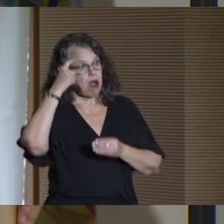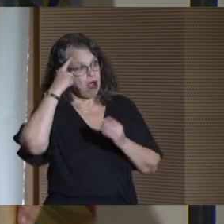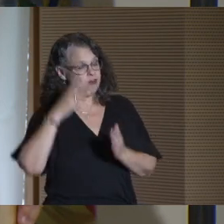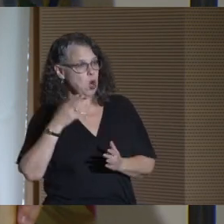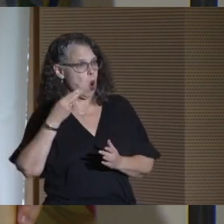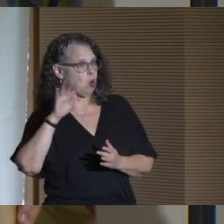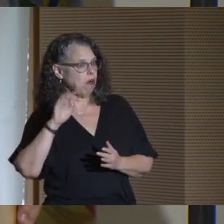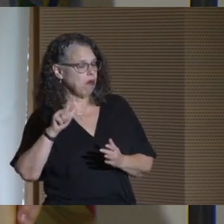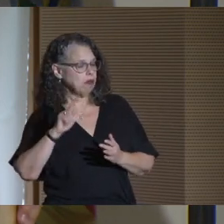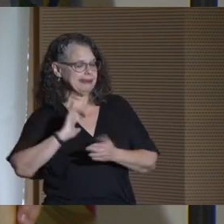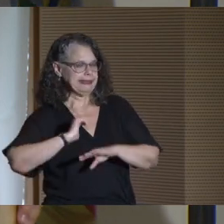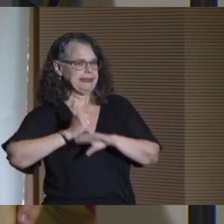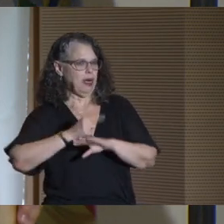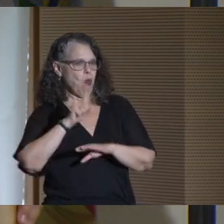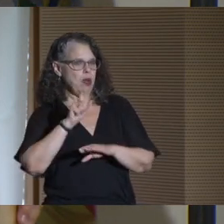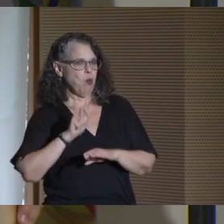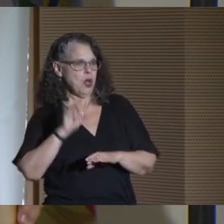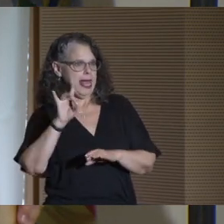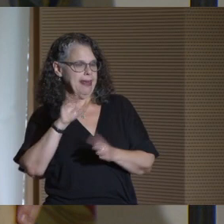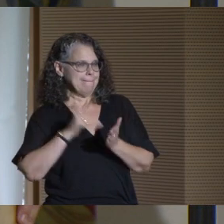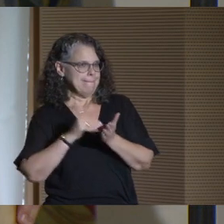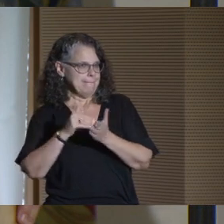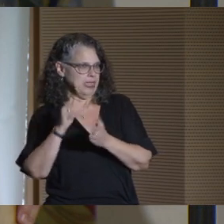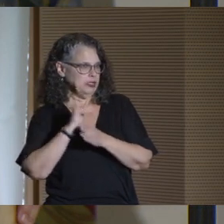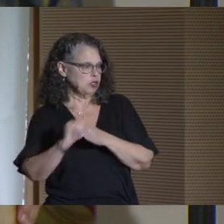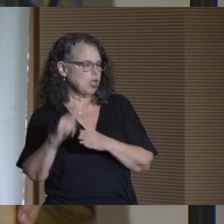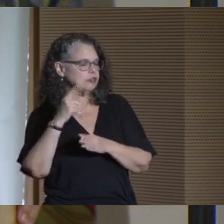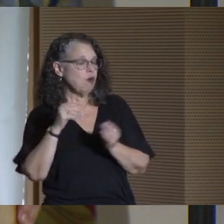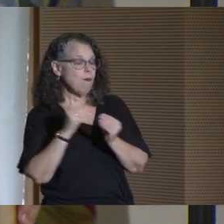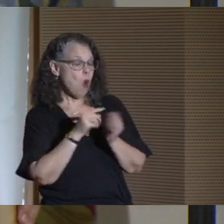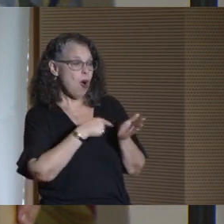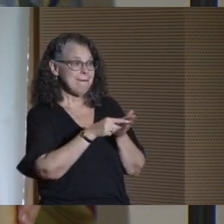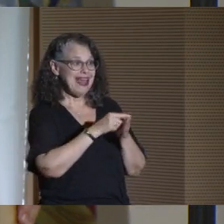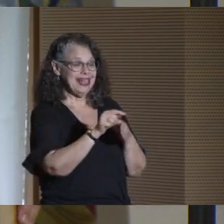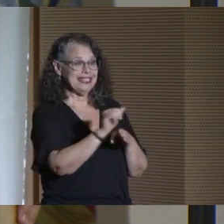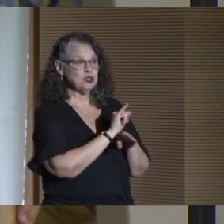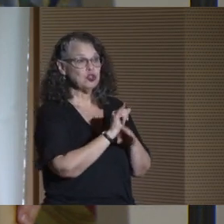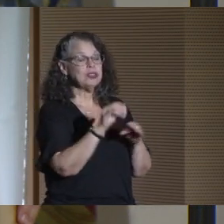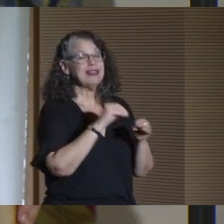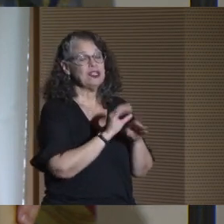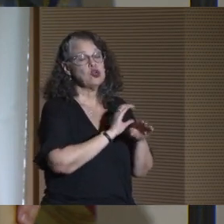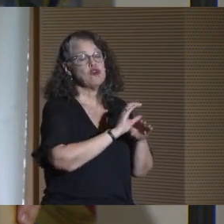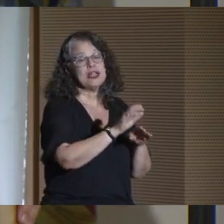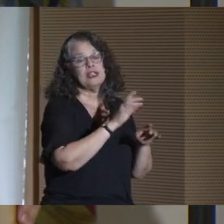Governor Hochul designated 1.8 million for more paid internships in our careers